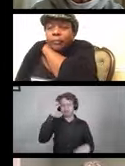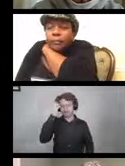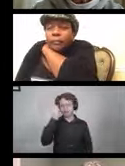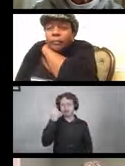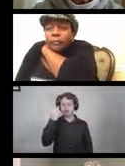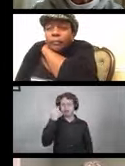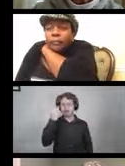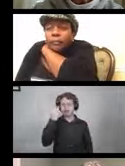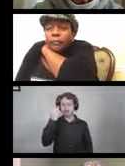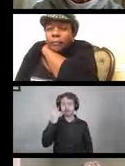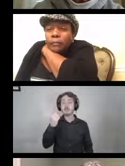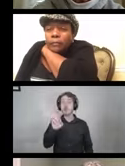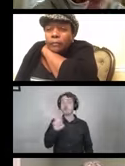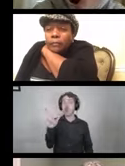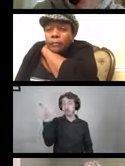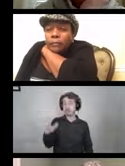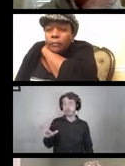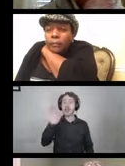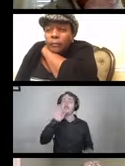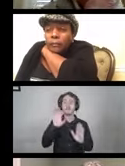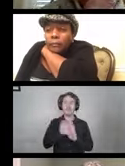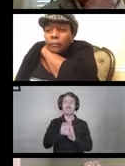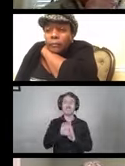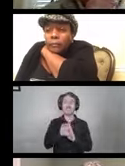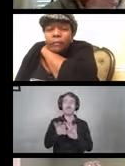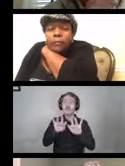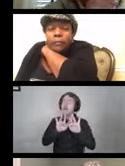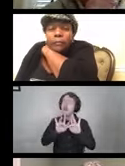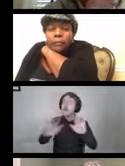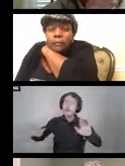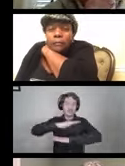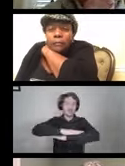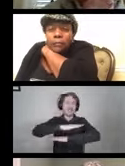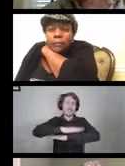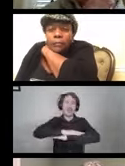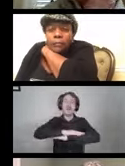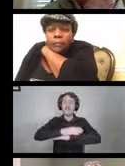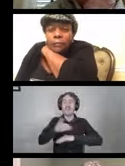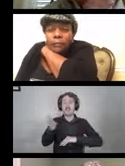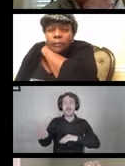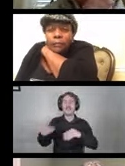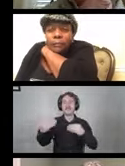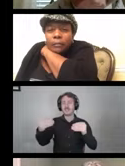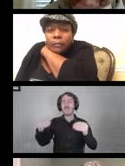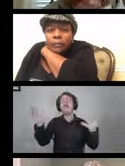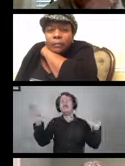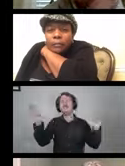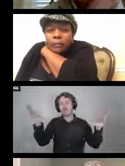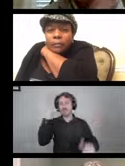on the right-hand side we have a picture of empty shelves at a store. I think this is something we all encountered.